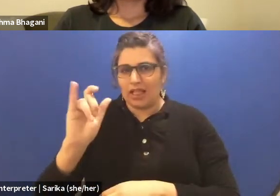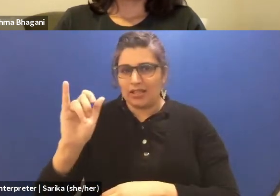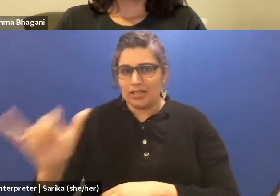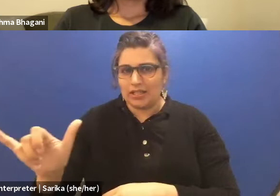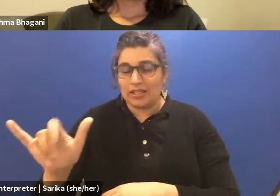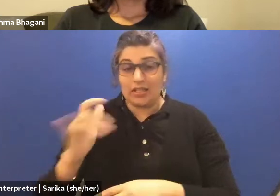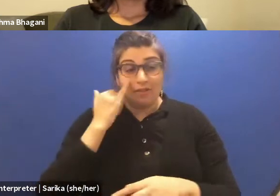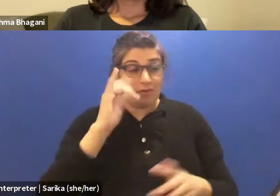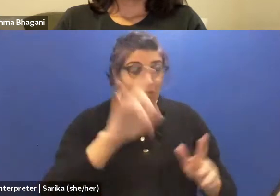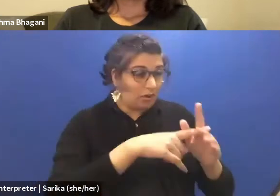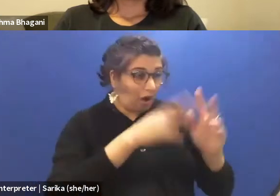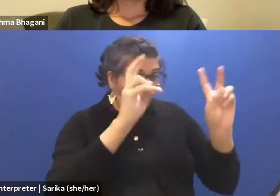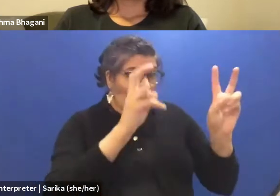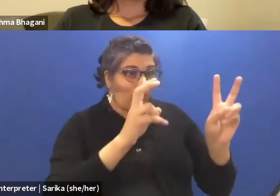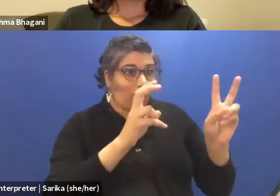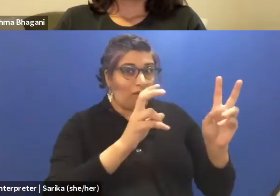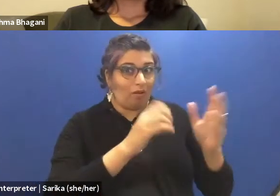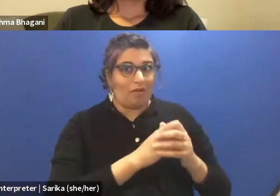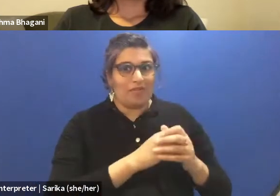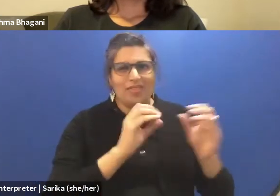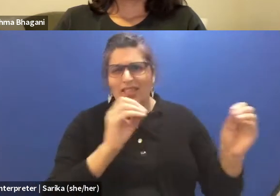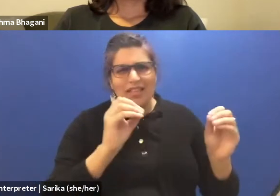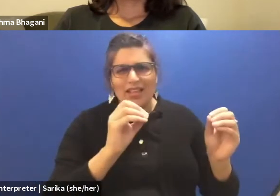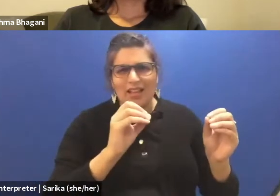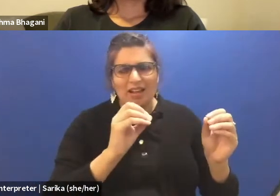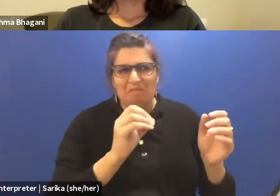you will not say nothing better than what everybody knows.